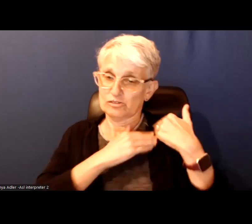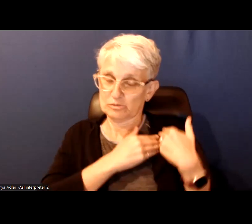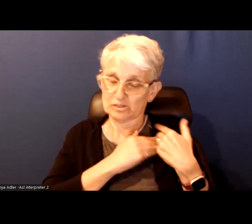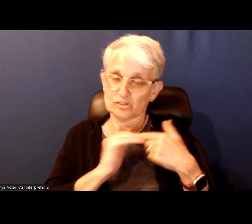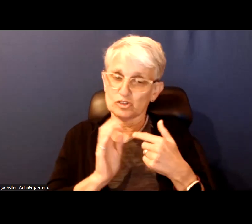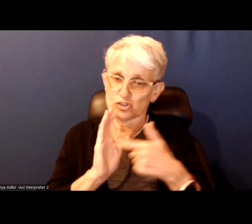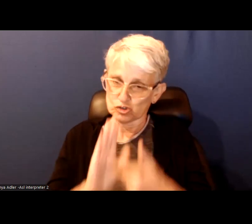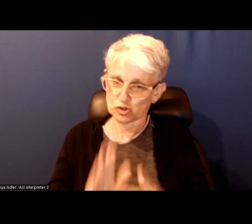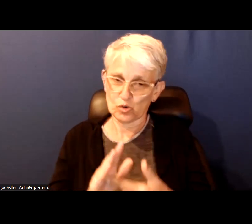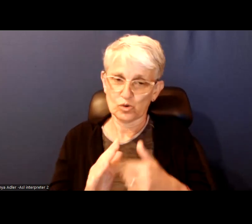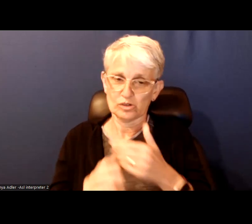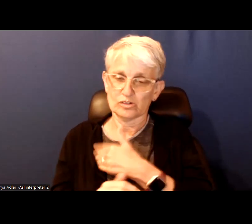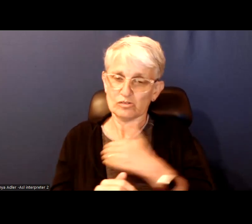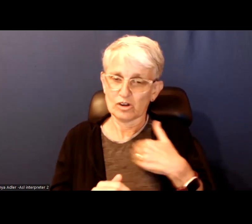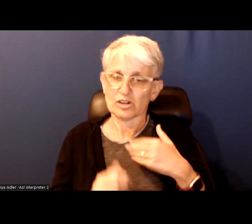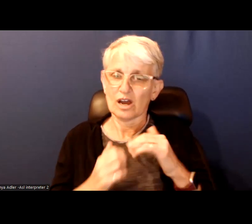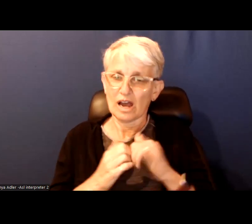the city that it can be better.